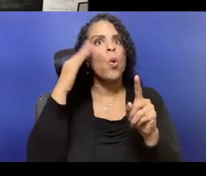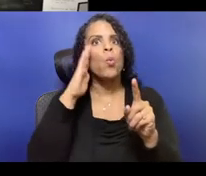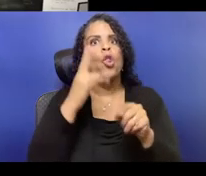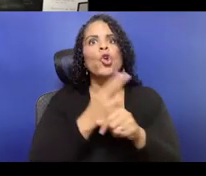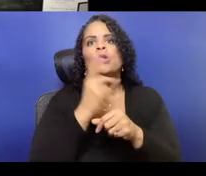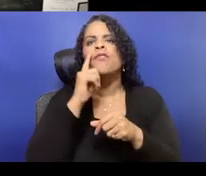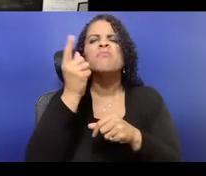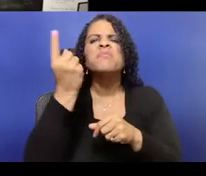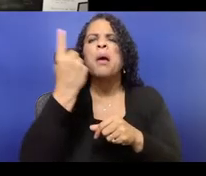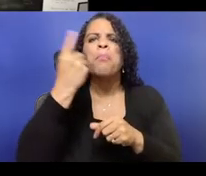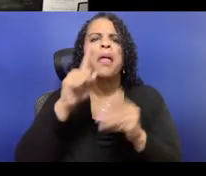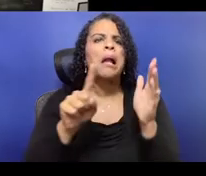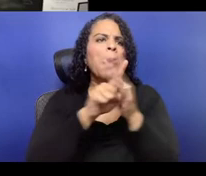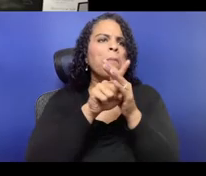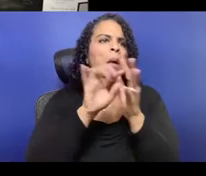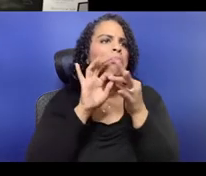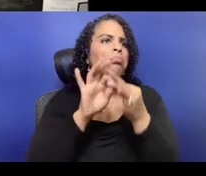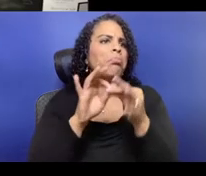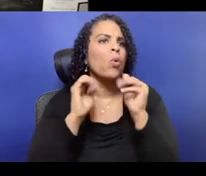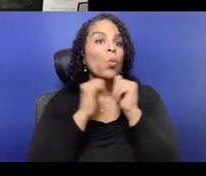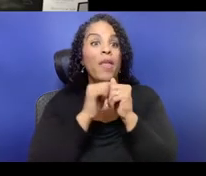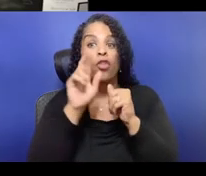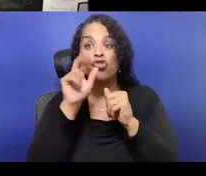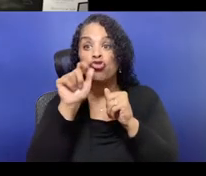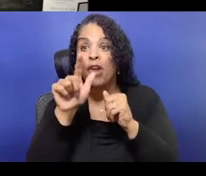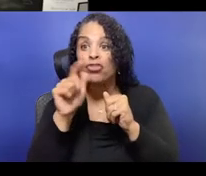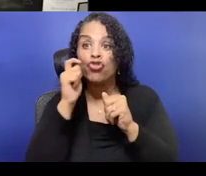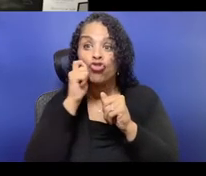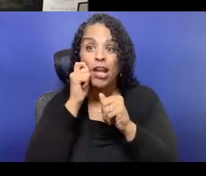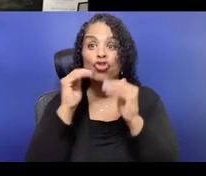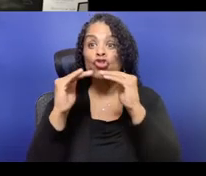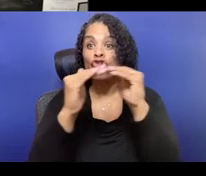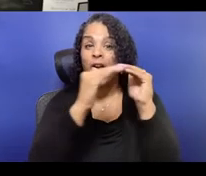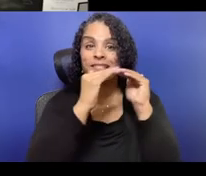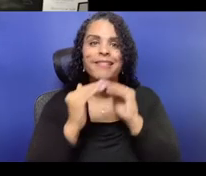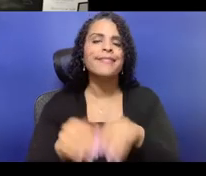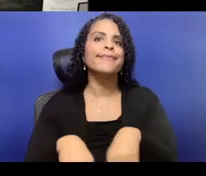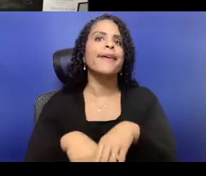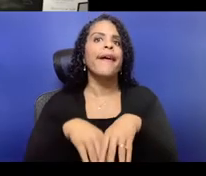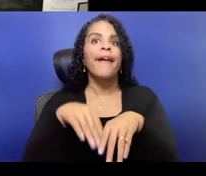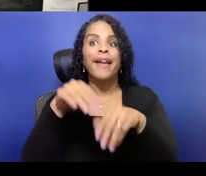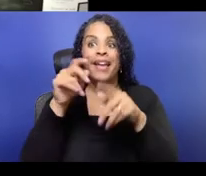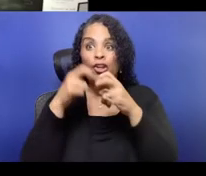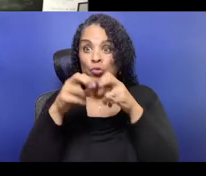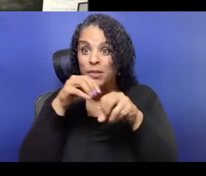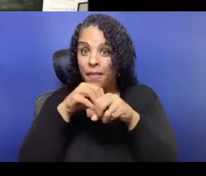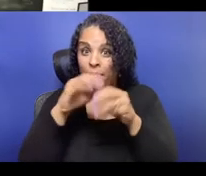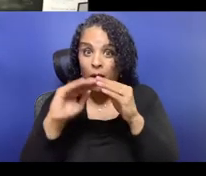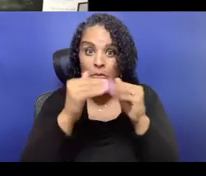And so understanding where those dollars are going is incredibly important, and I think there's a real